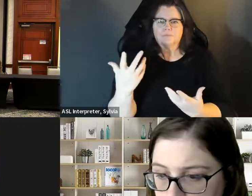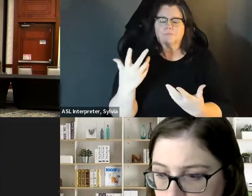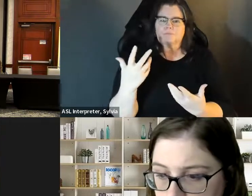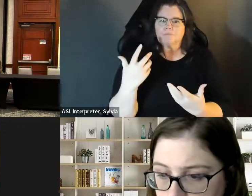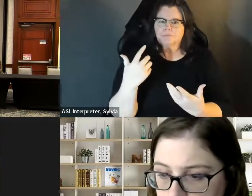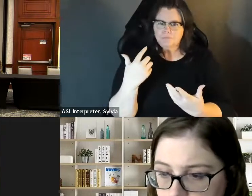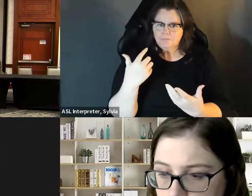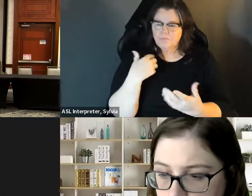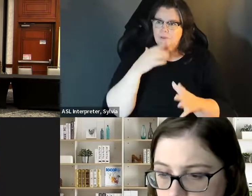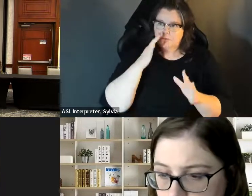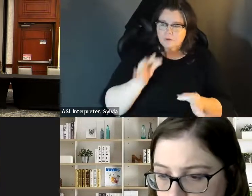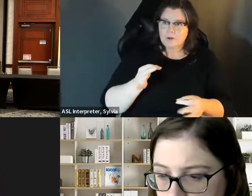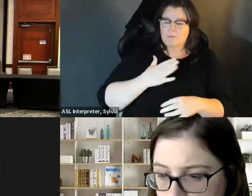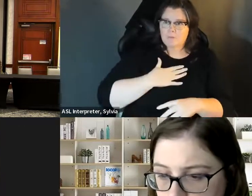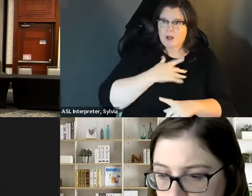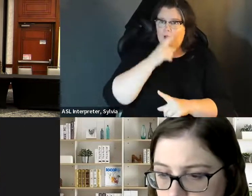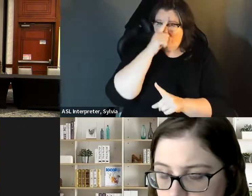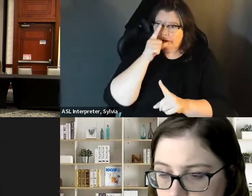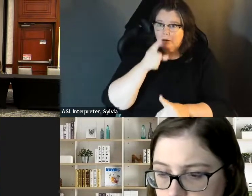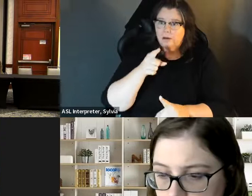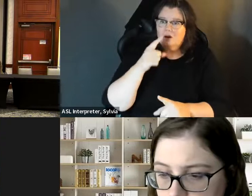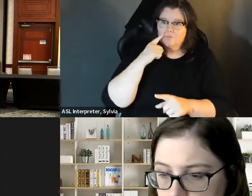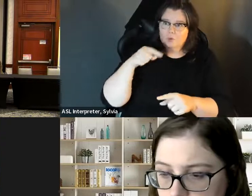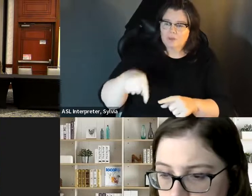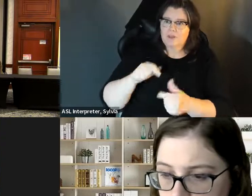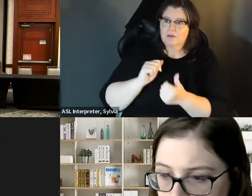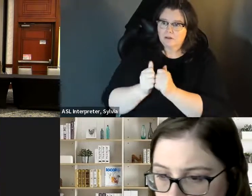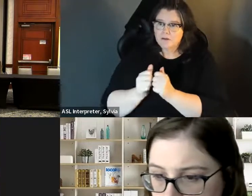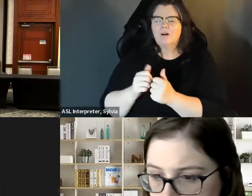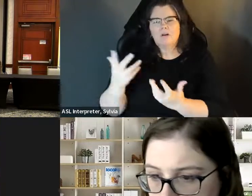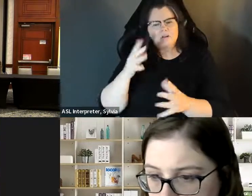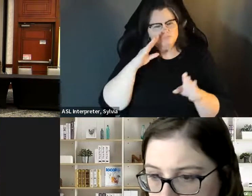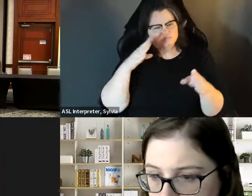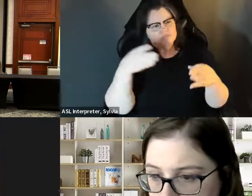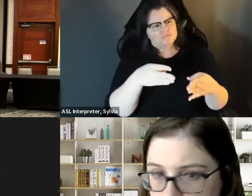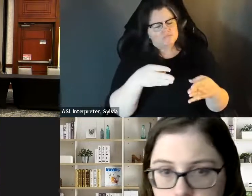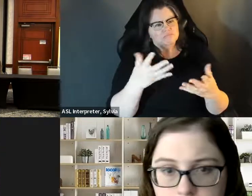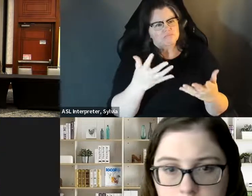different issues and you're getting involved and you're figuring out what your platform would be or the I I agree. This is here. I agree with that. I I think you know, as you are following the different issues, and as you get involved, and you figure out what your platform would be, or what the issues that you are that you do want to advocate for 4 definitely for that I mean with not all disabilities are